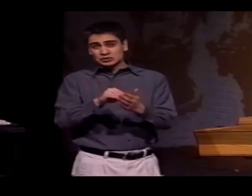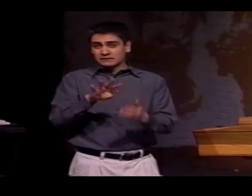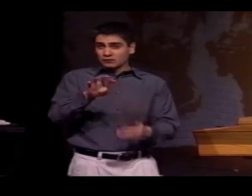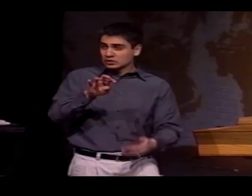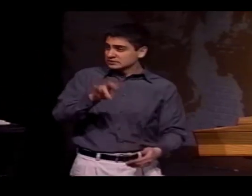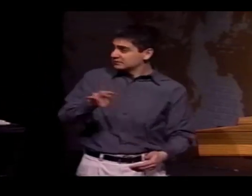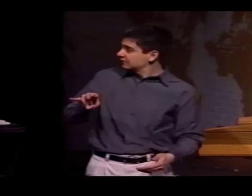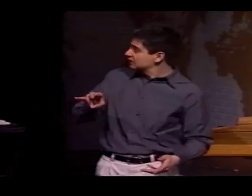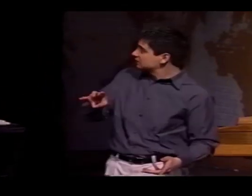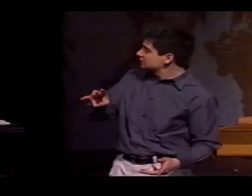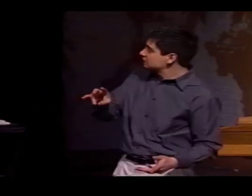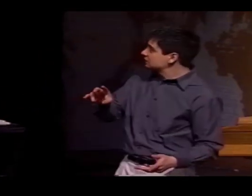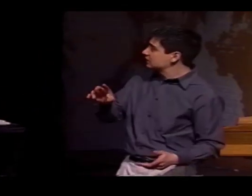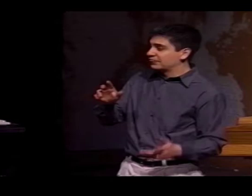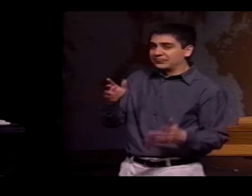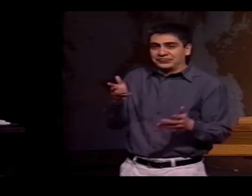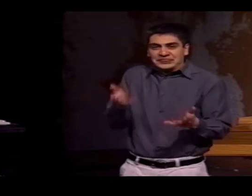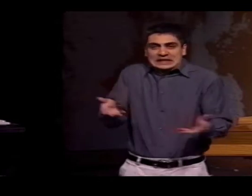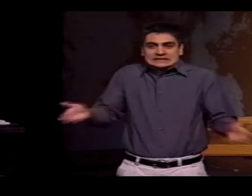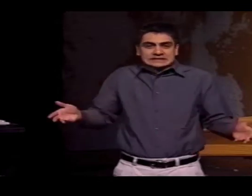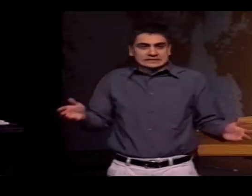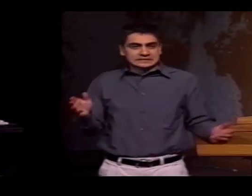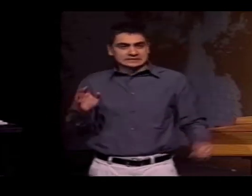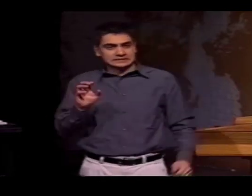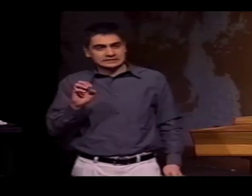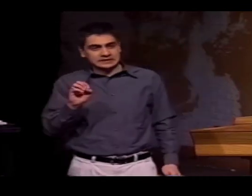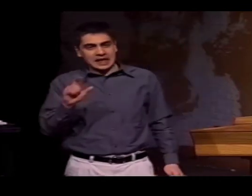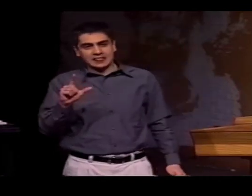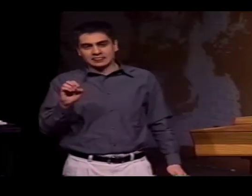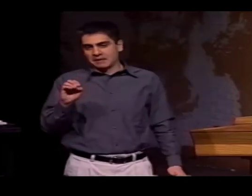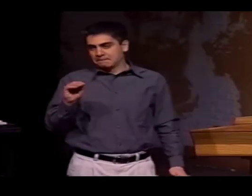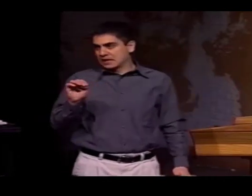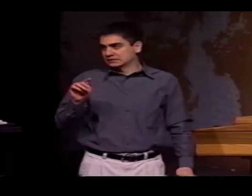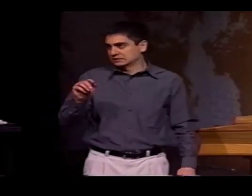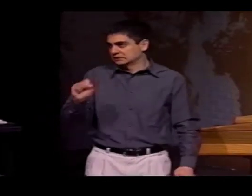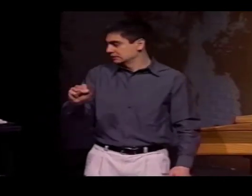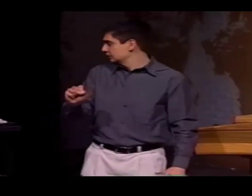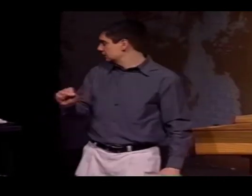I HAD 6,477 ELEMENTS TO STUDY...